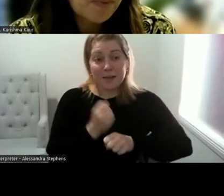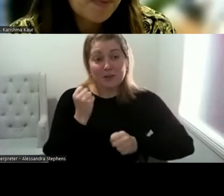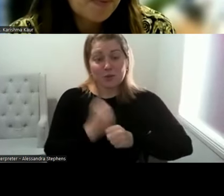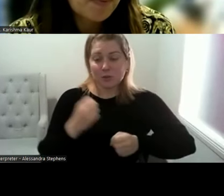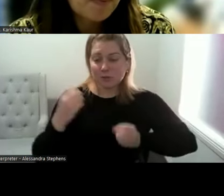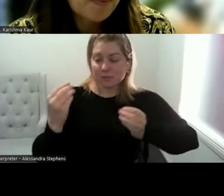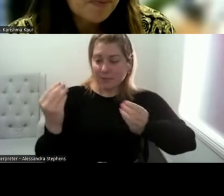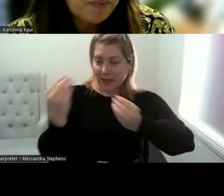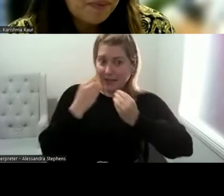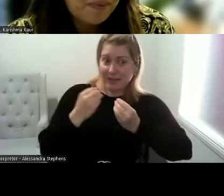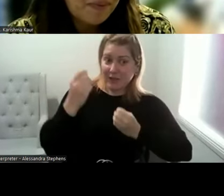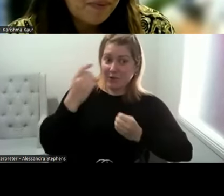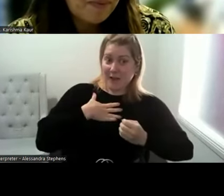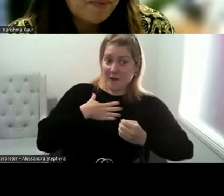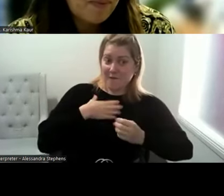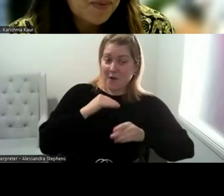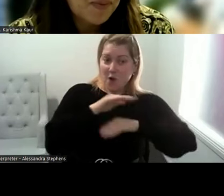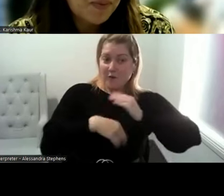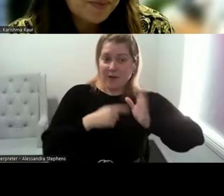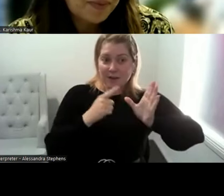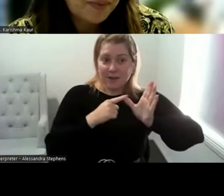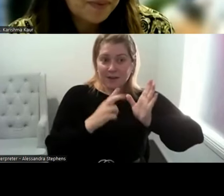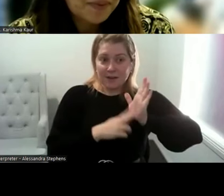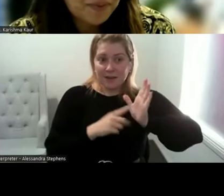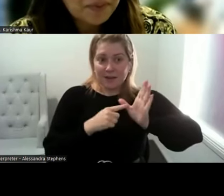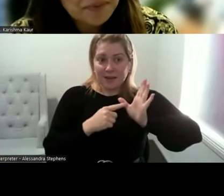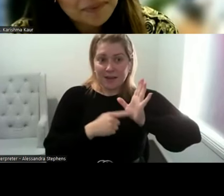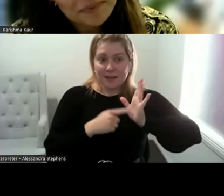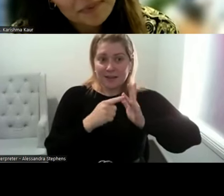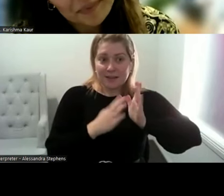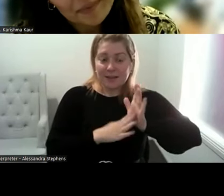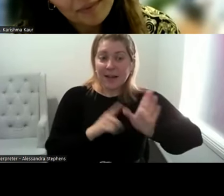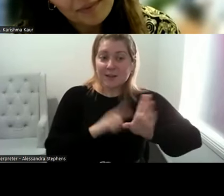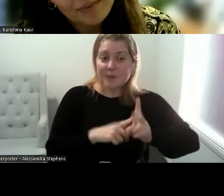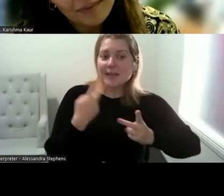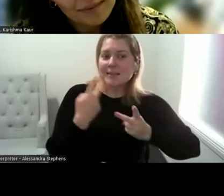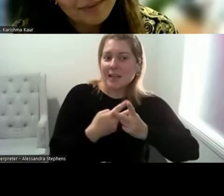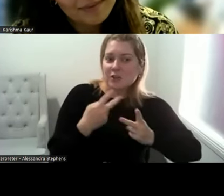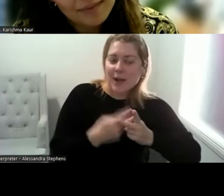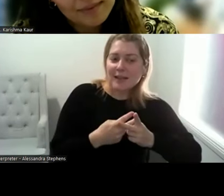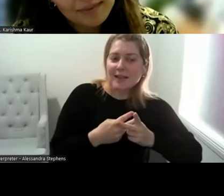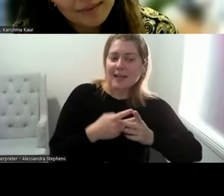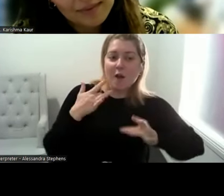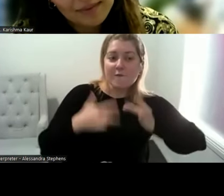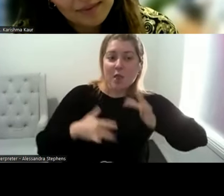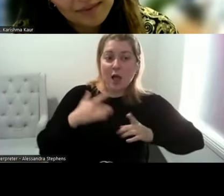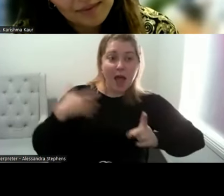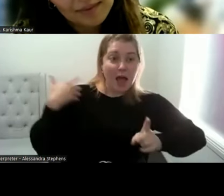section of reproductive hormones across the life course, sexuality, Sexuality and aging,